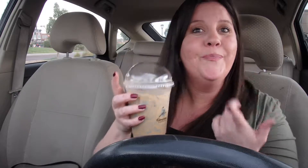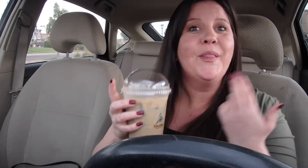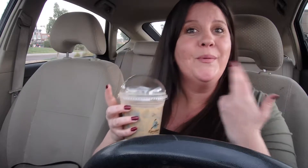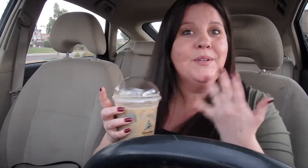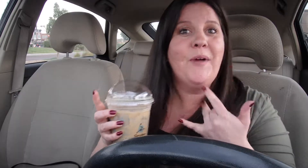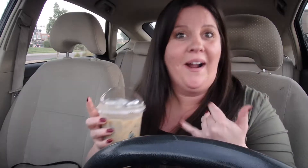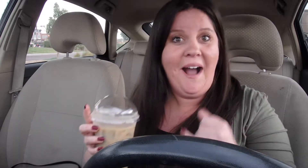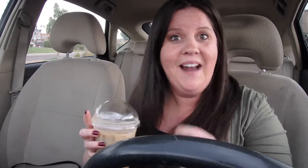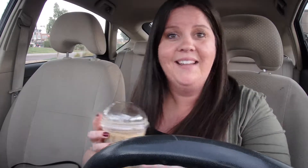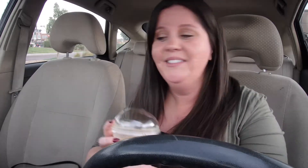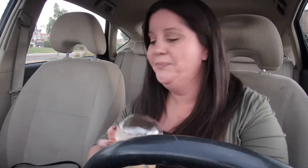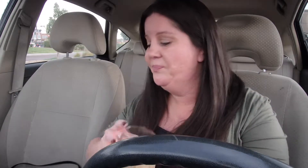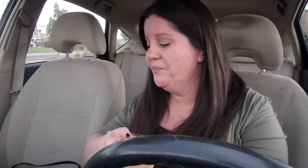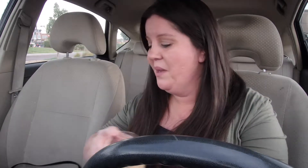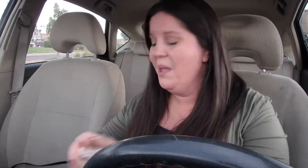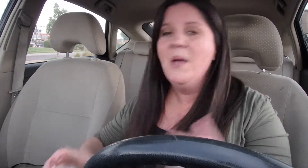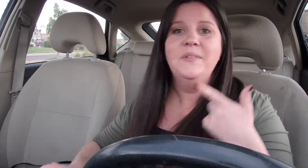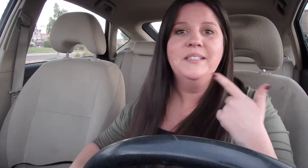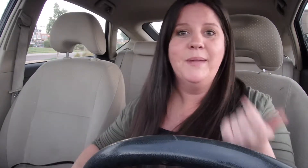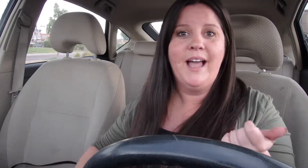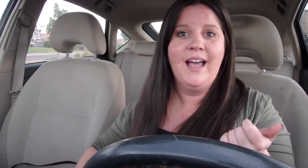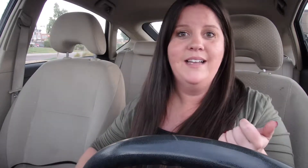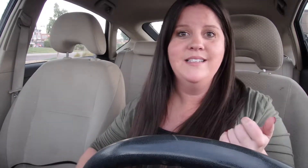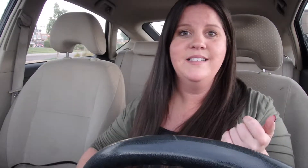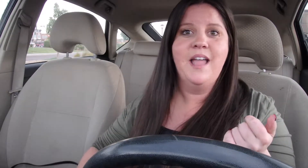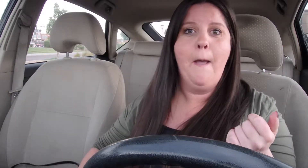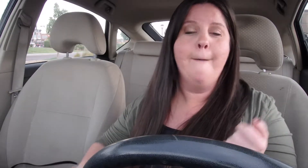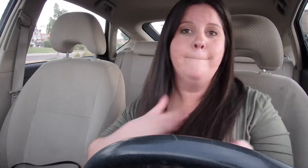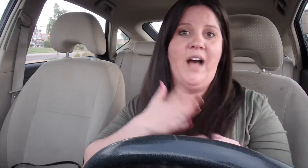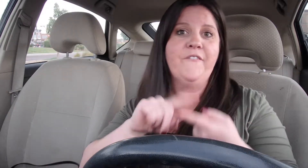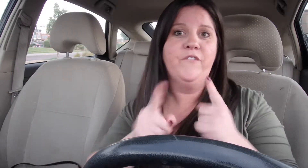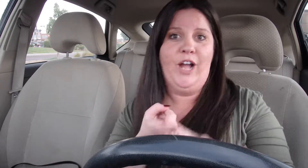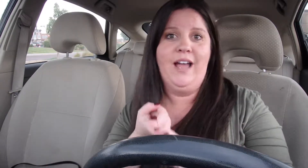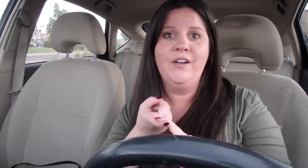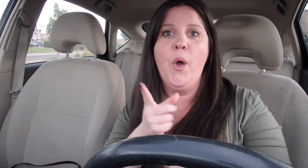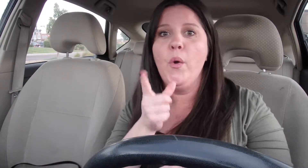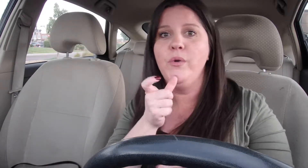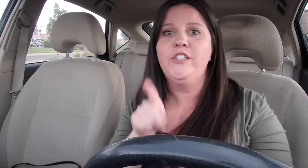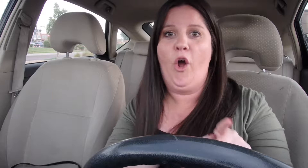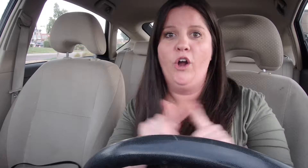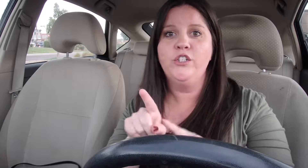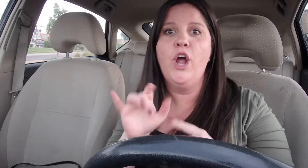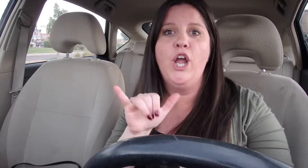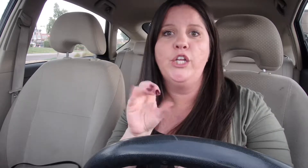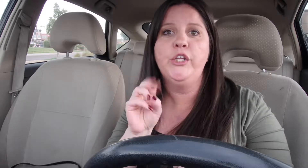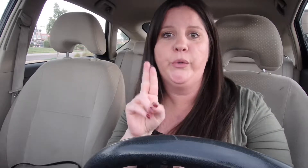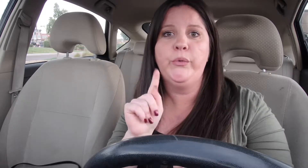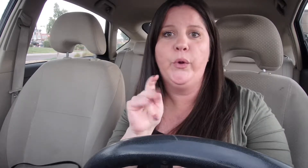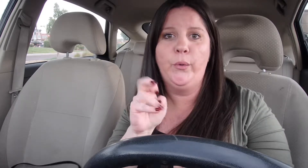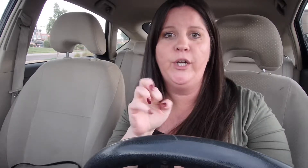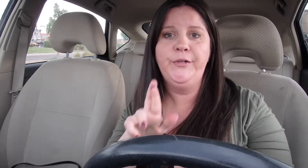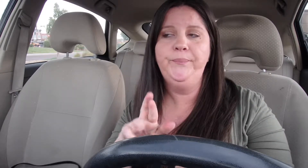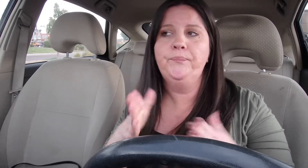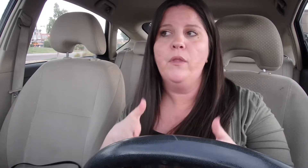So the reason why I got it Was becuase my friend Who is also a YouYuber